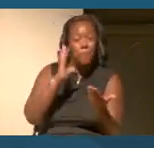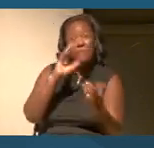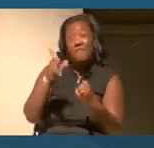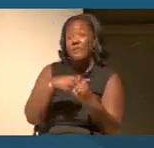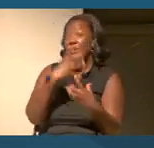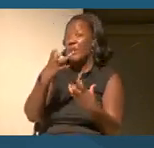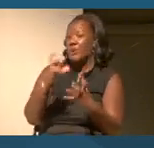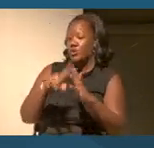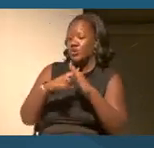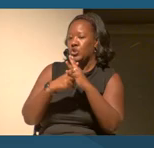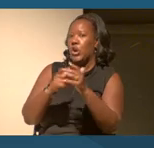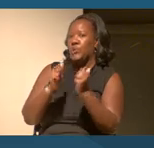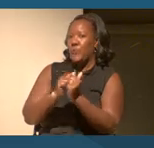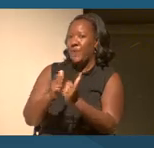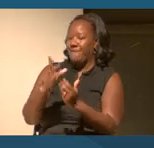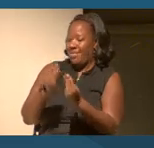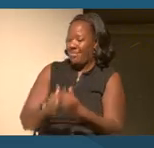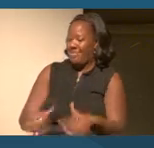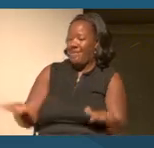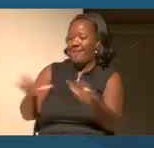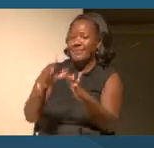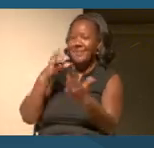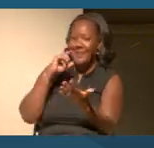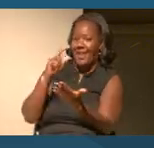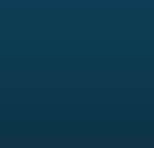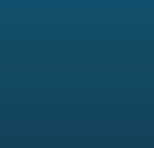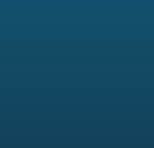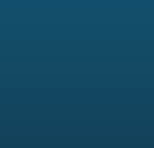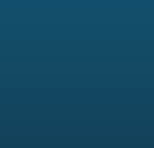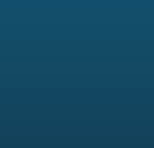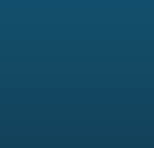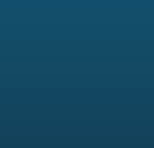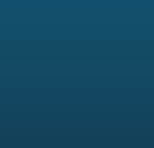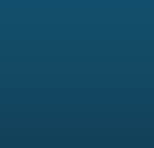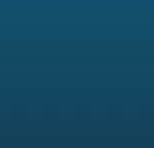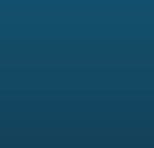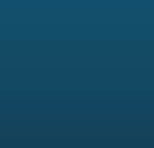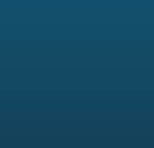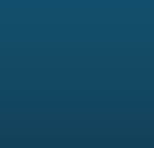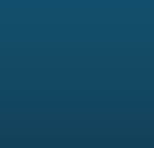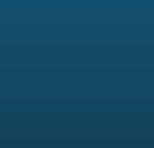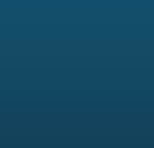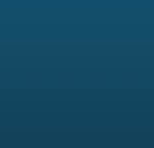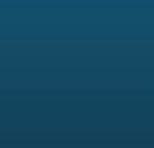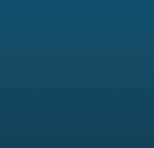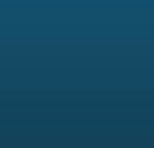peoples on whose ancestral homelands we gather, and to say that we're just so thankful to